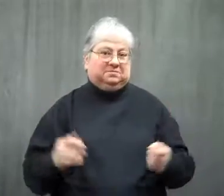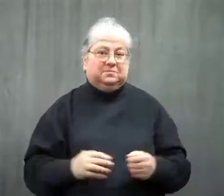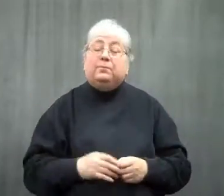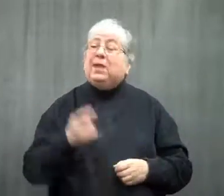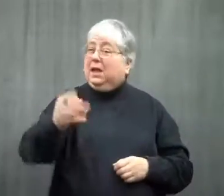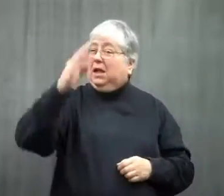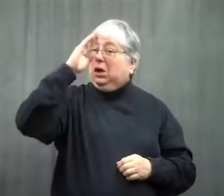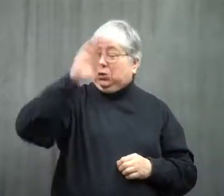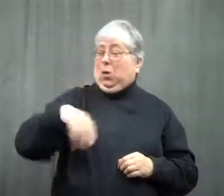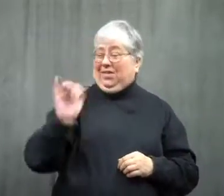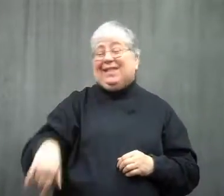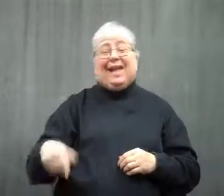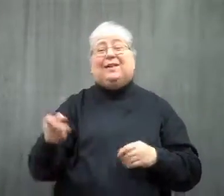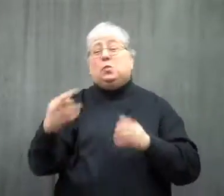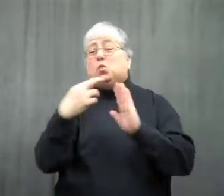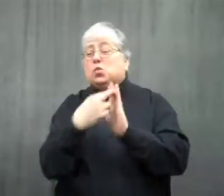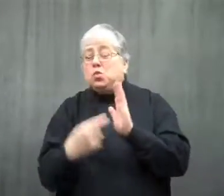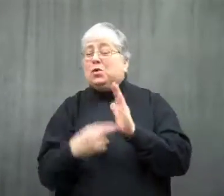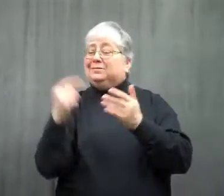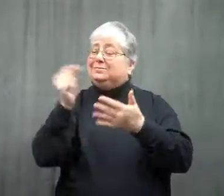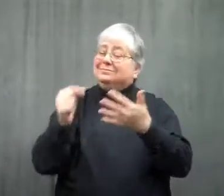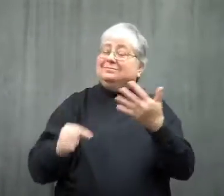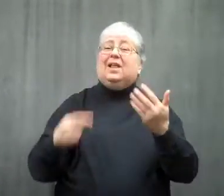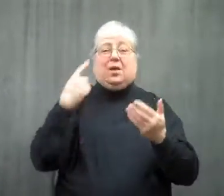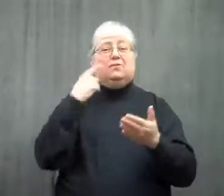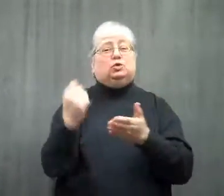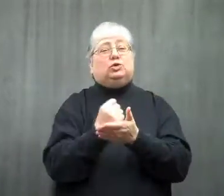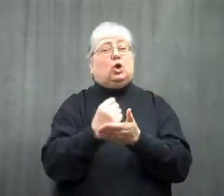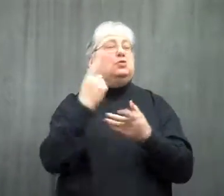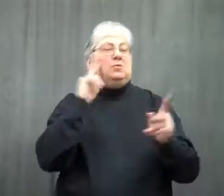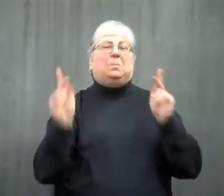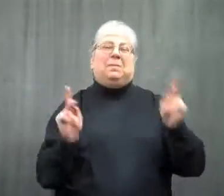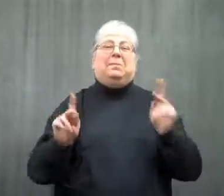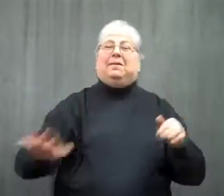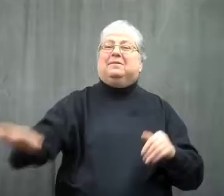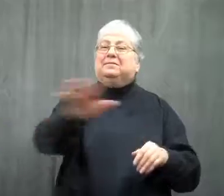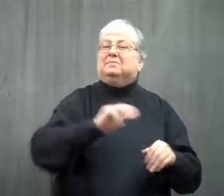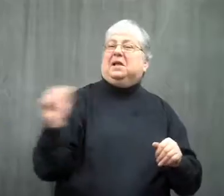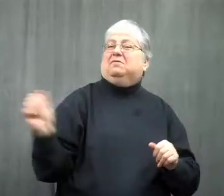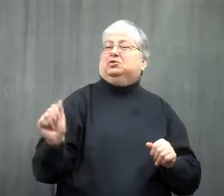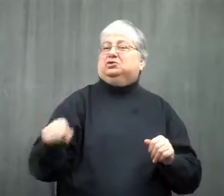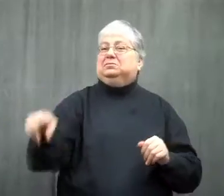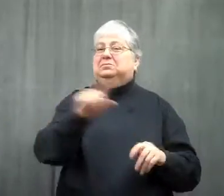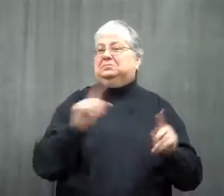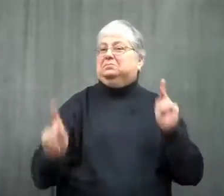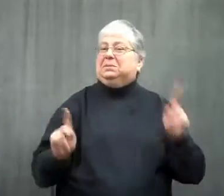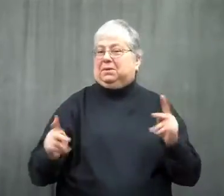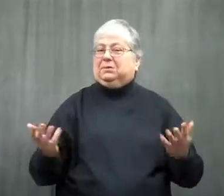These rules are for the average person who gets a charge card.